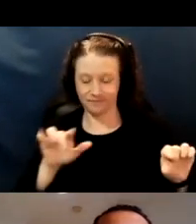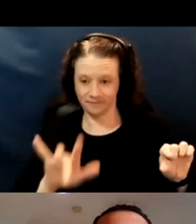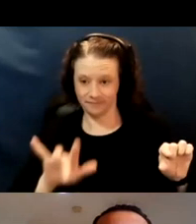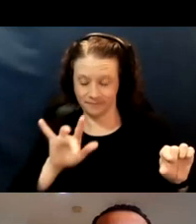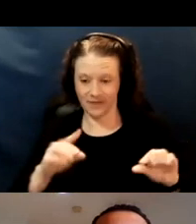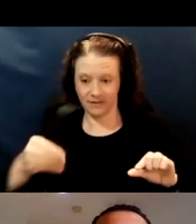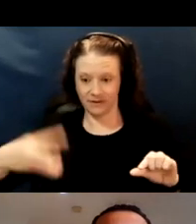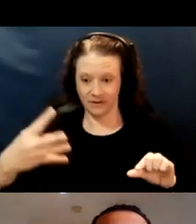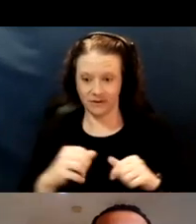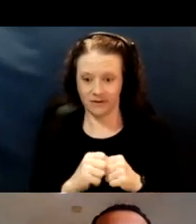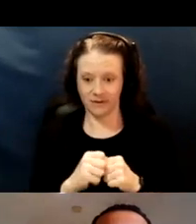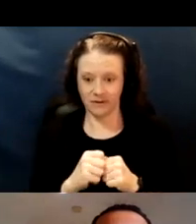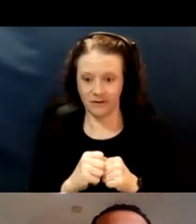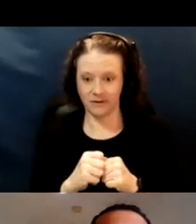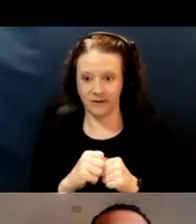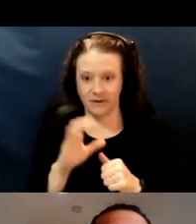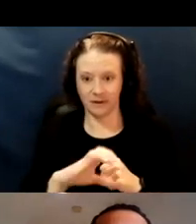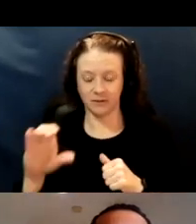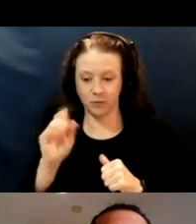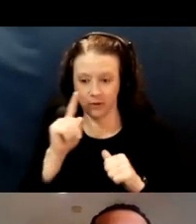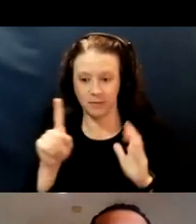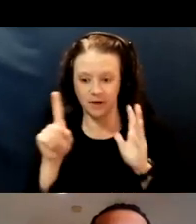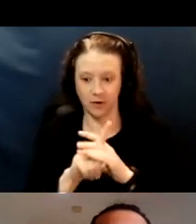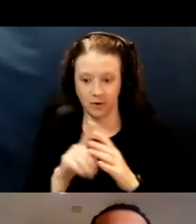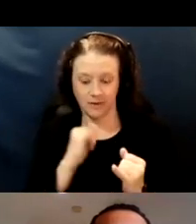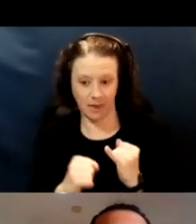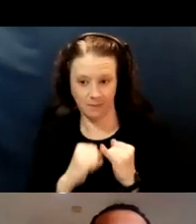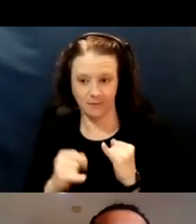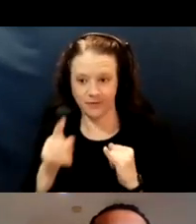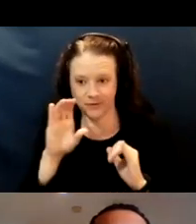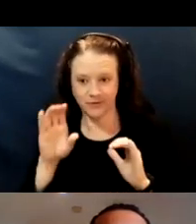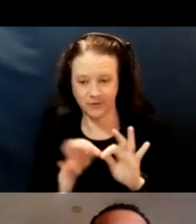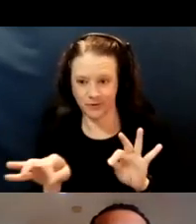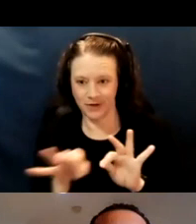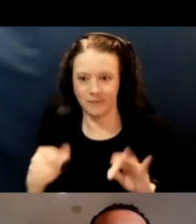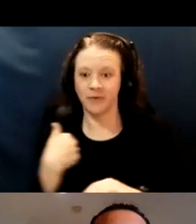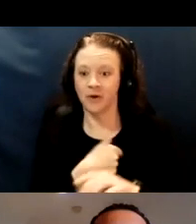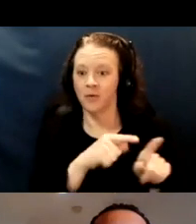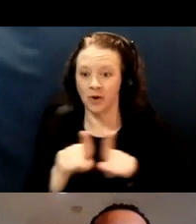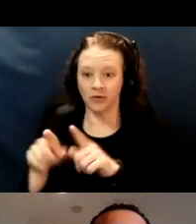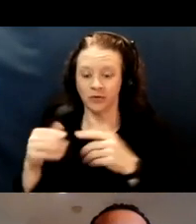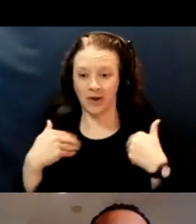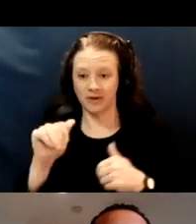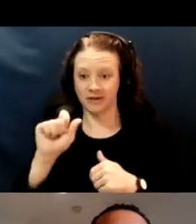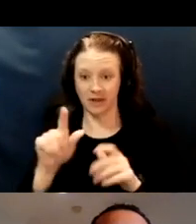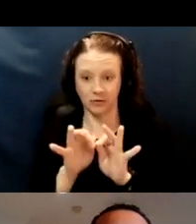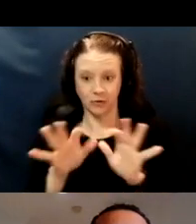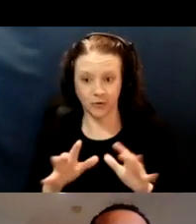and then captions will appear at the bottom of your screen. We have ASL interpretation by Tammy today.